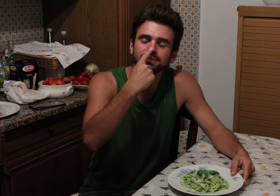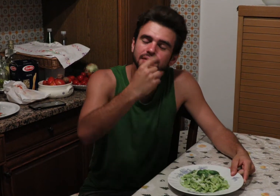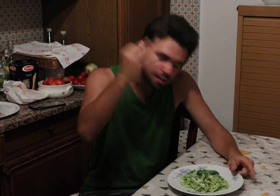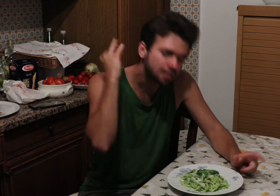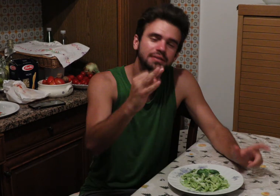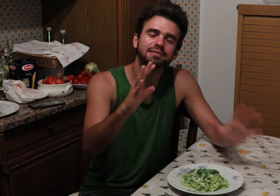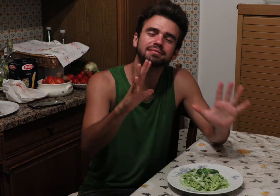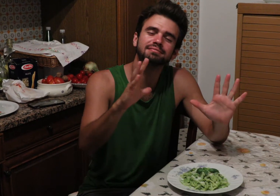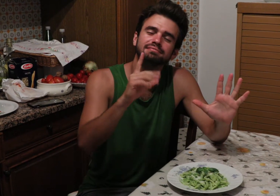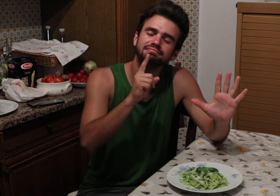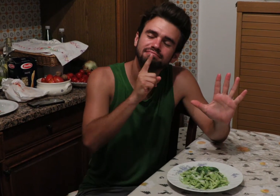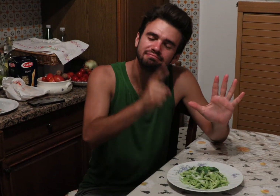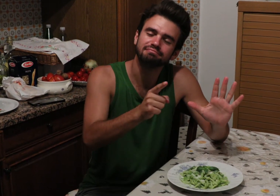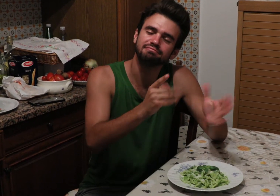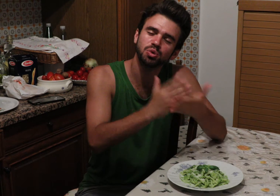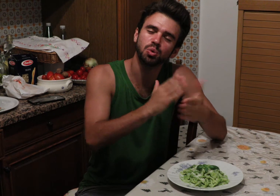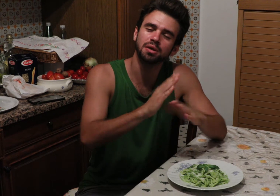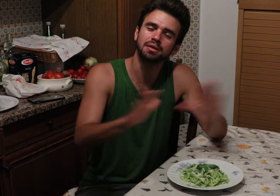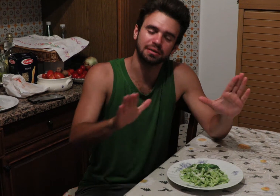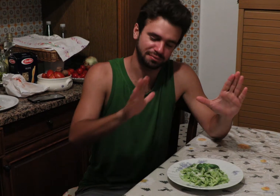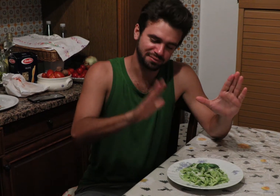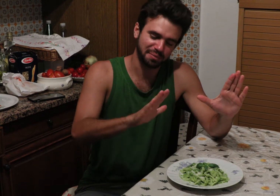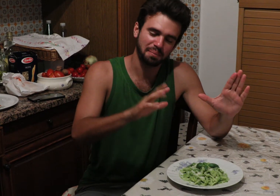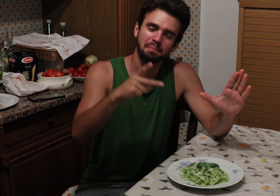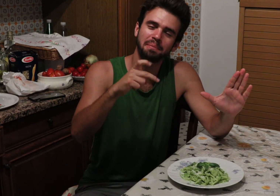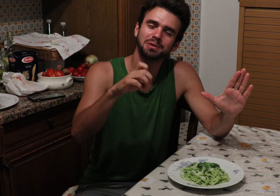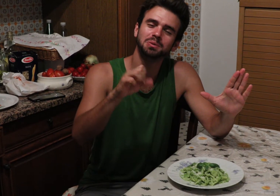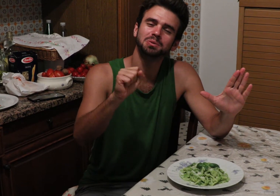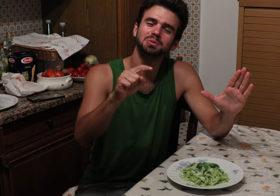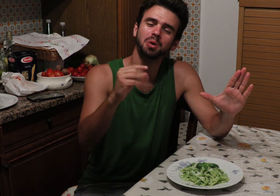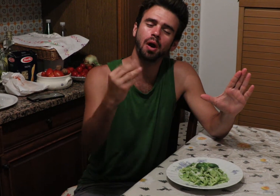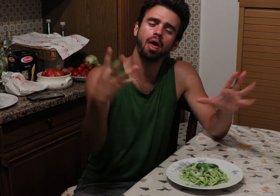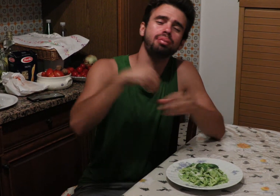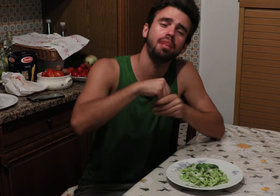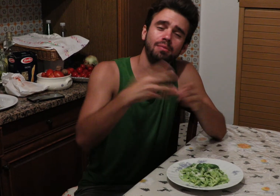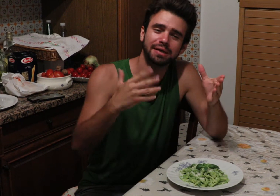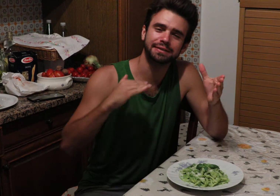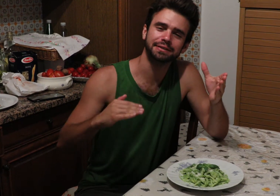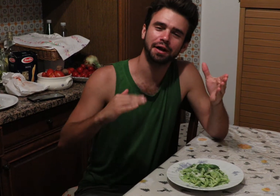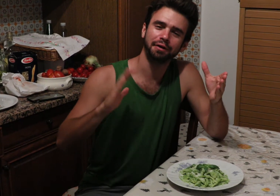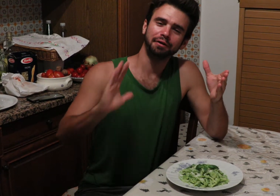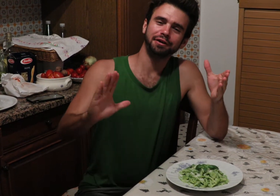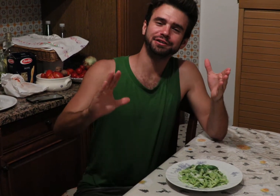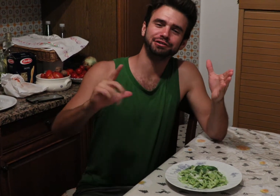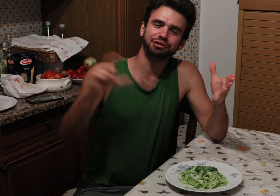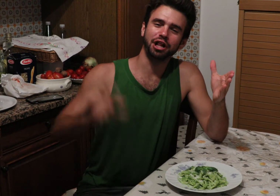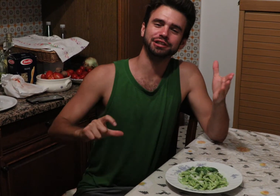It smells great! It's clearly a true Genoa Pesto! Especially it's a real original recipe from Genoa.